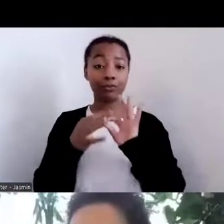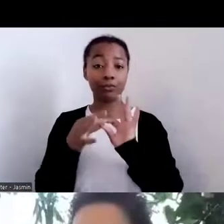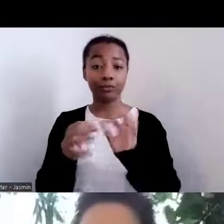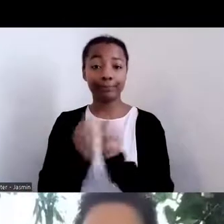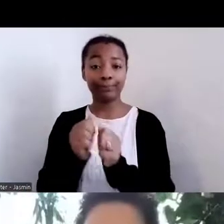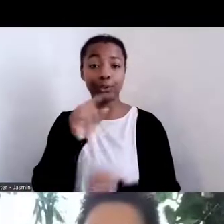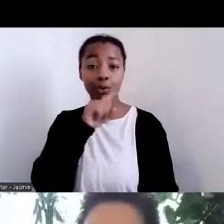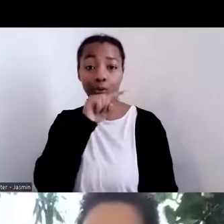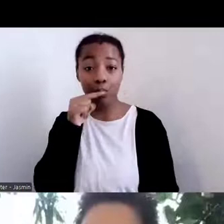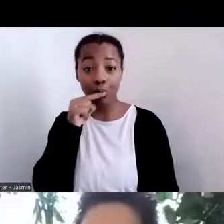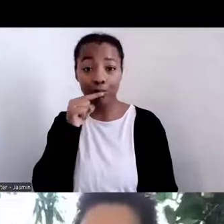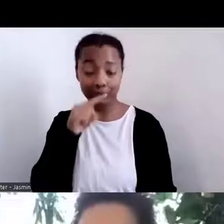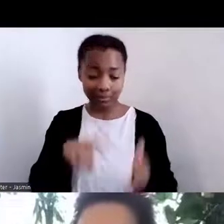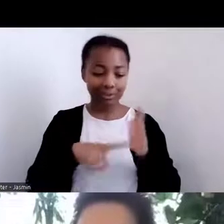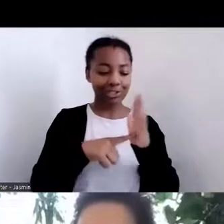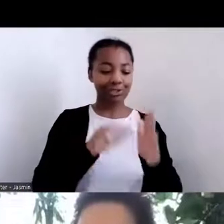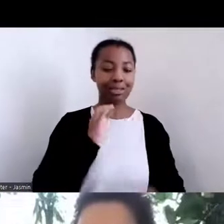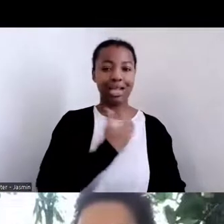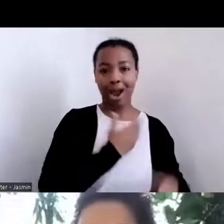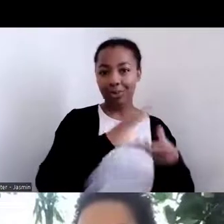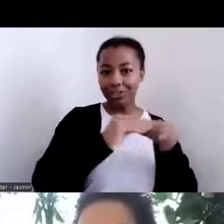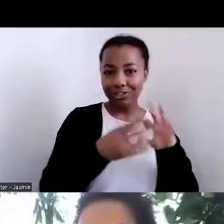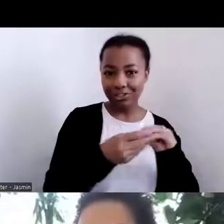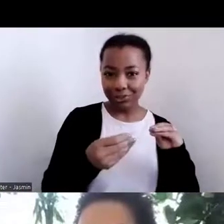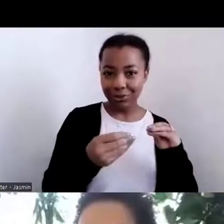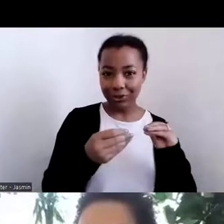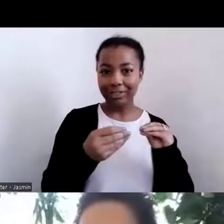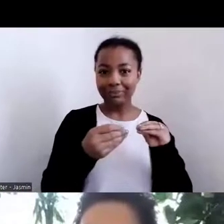It's found in prayers, in ceremony, but also in our